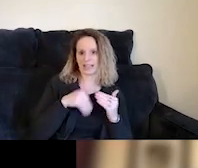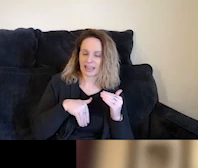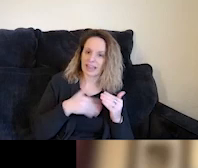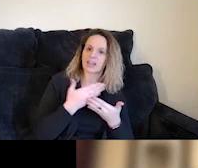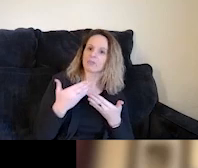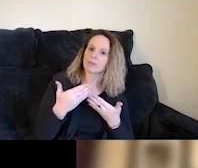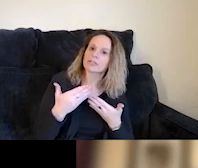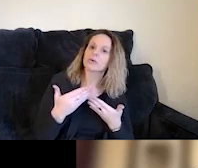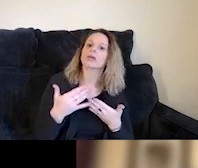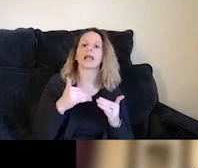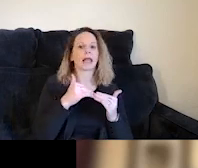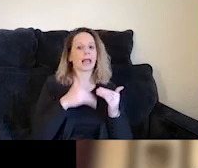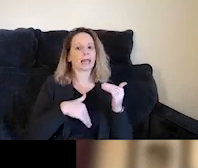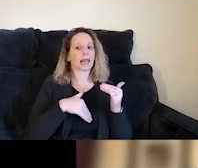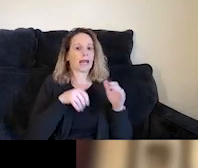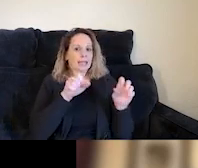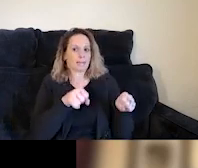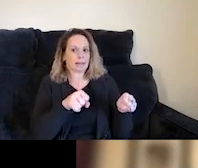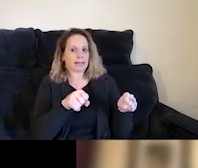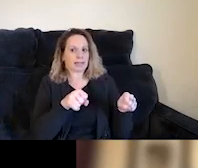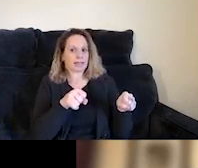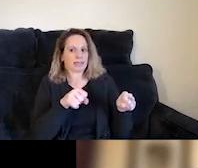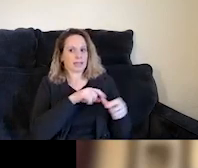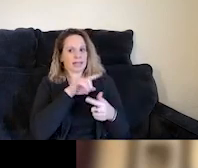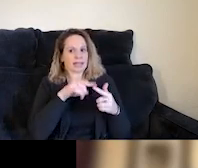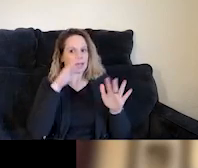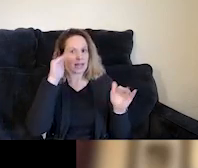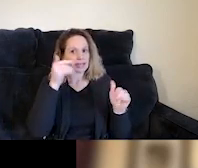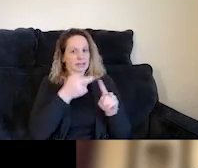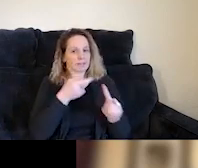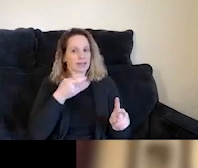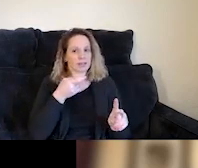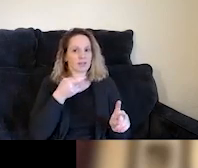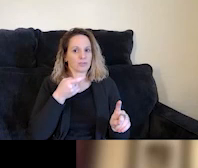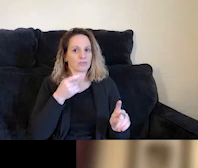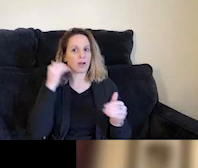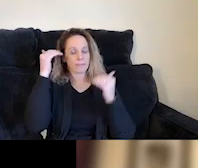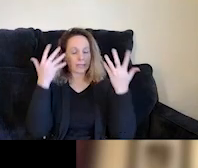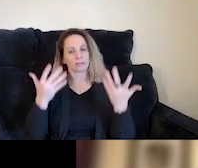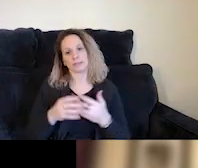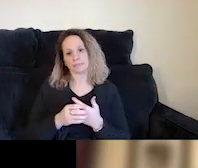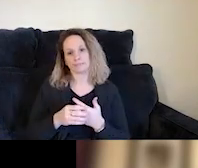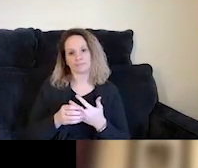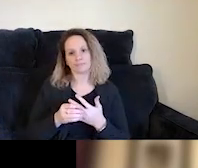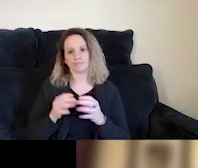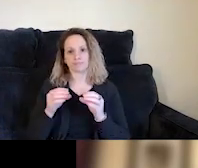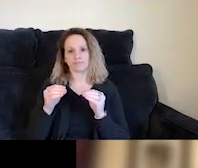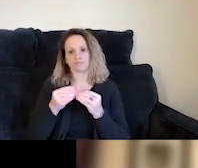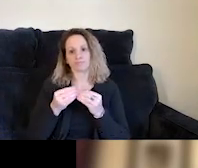and much less capacity than you would expect from the, from adults and actually more akin to what you would expect from adolescents.